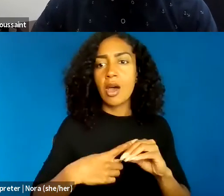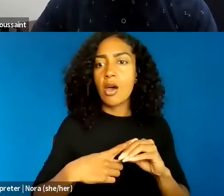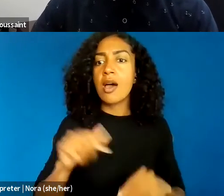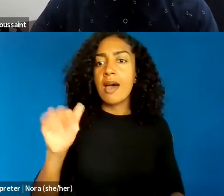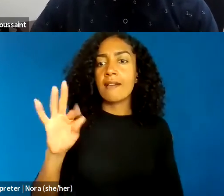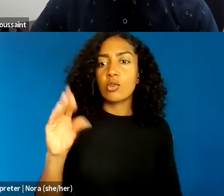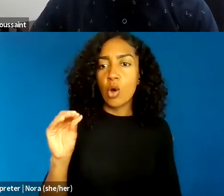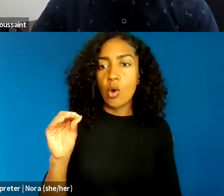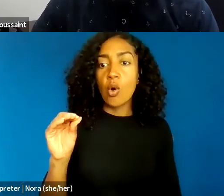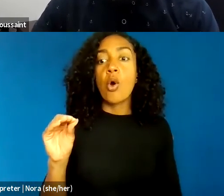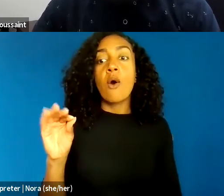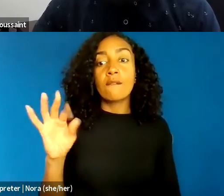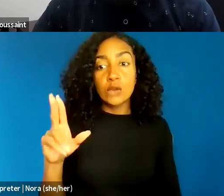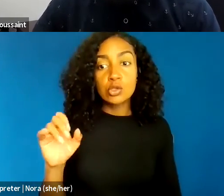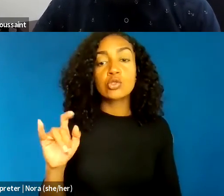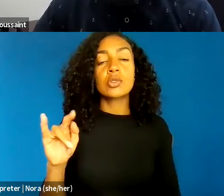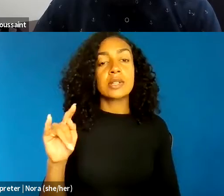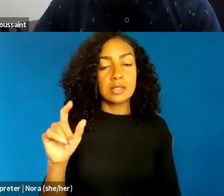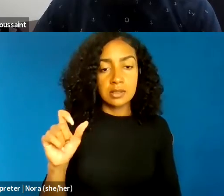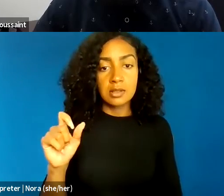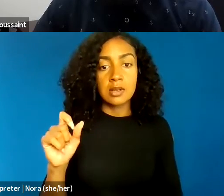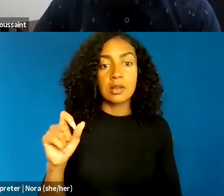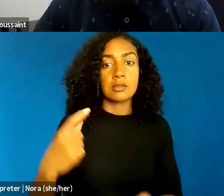I'm happy to talk more about that in the Q&A, but suffice it to say,